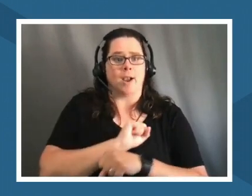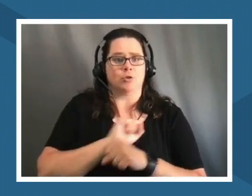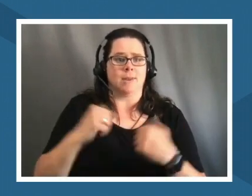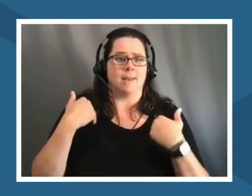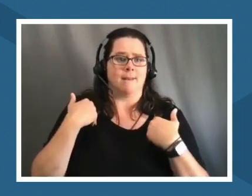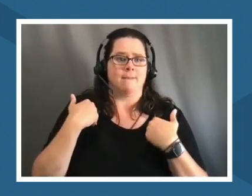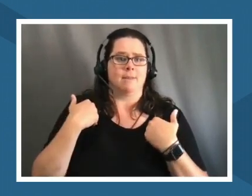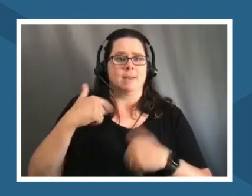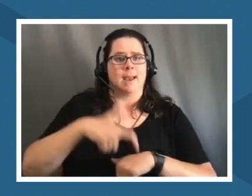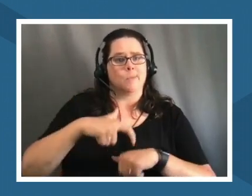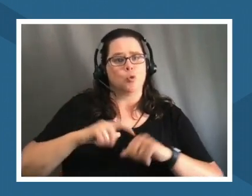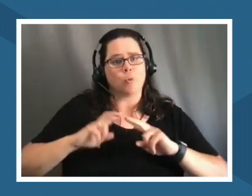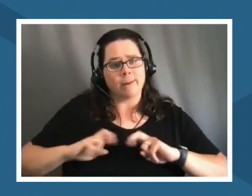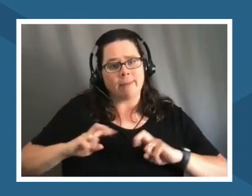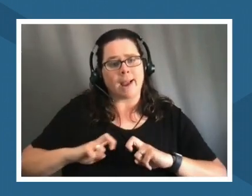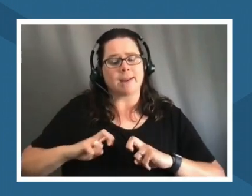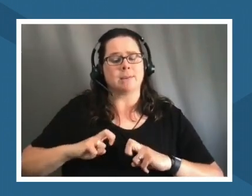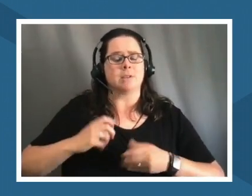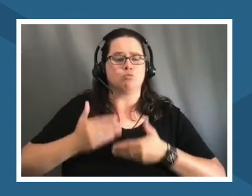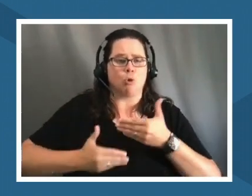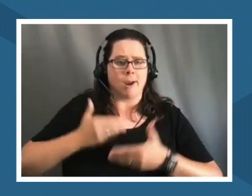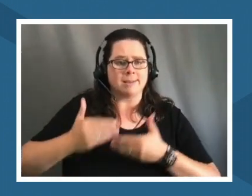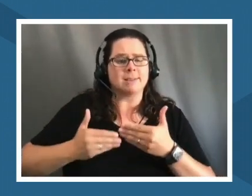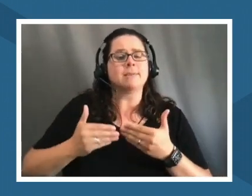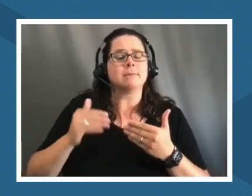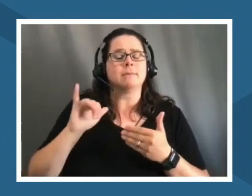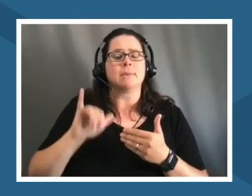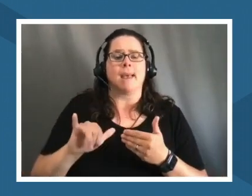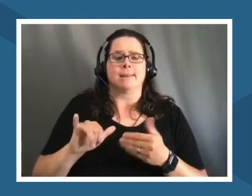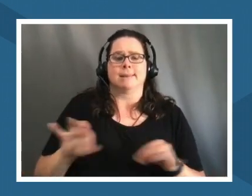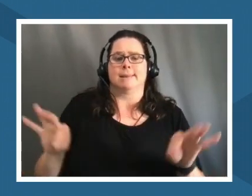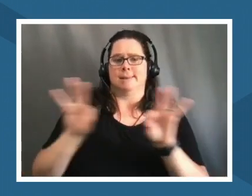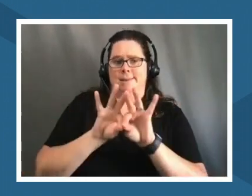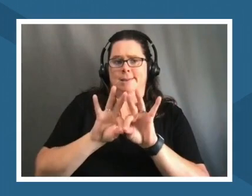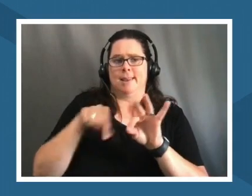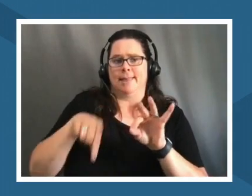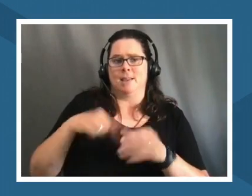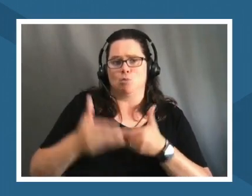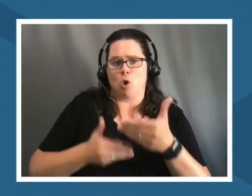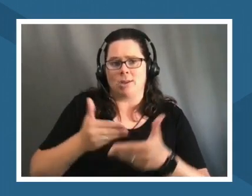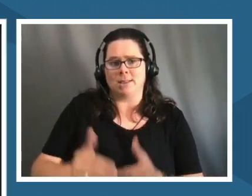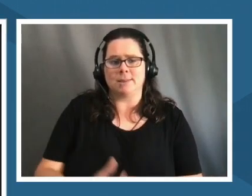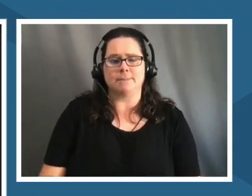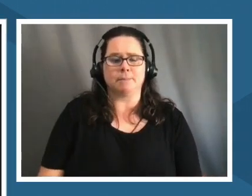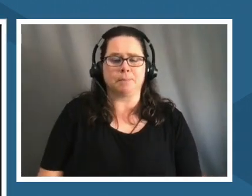process that is something i think that's really key in this process